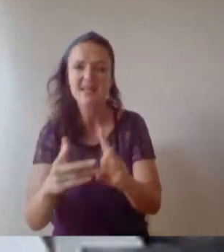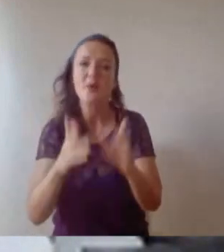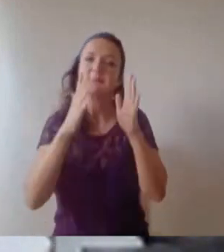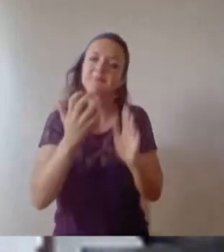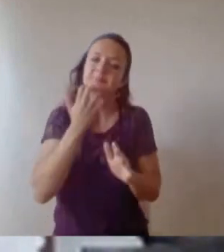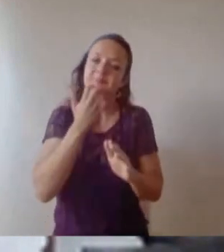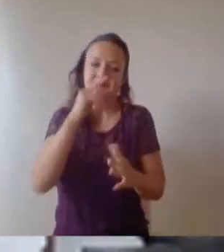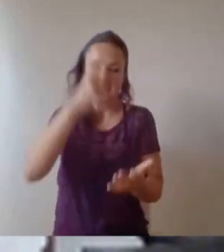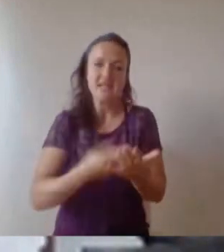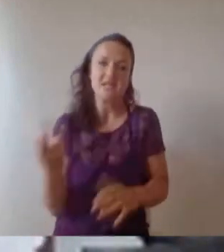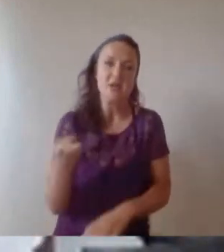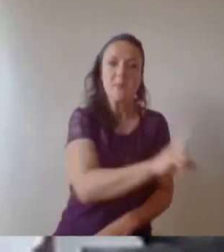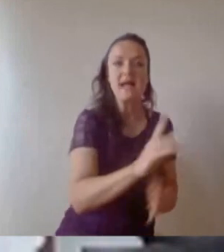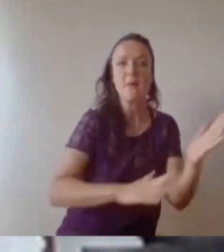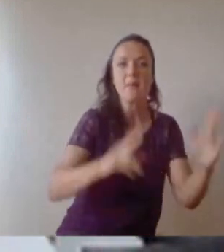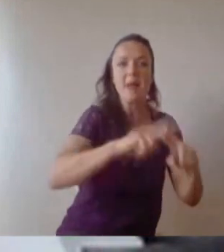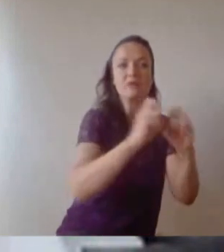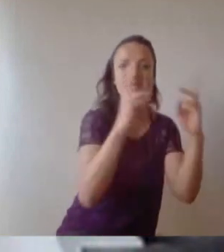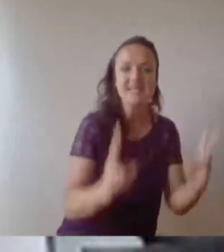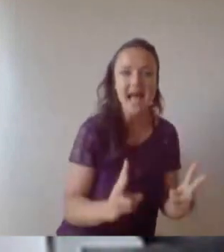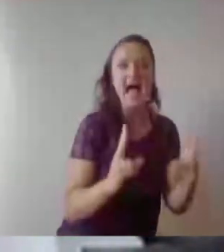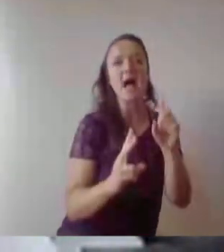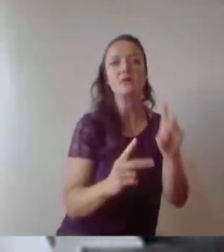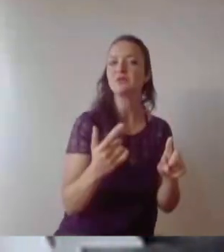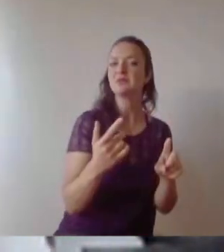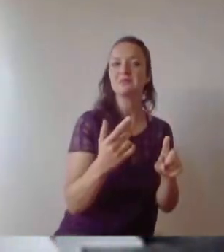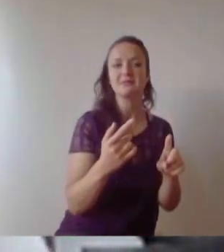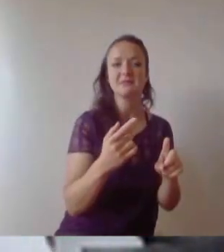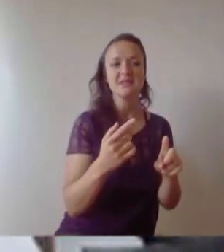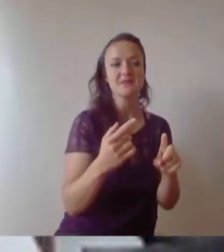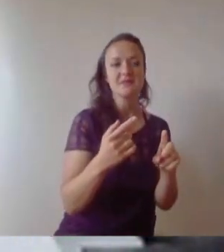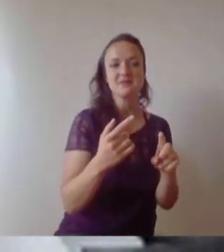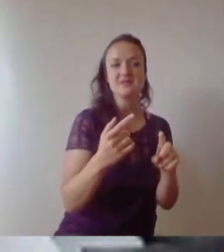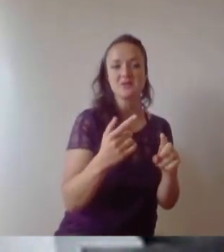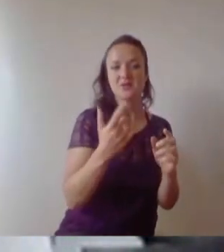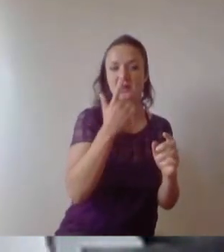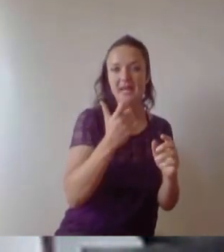honest it was like being back at University. And this is where my Bristol background really kicked in.